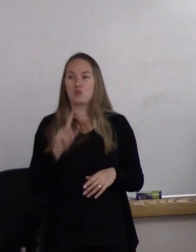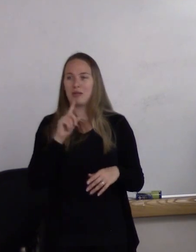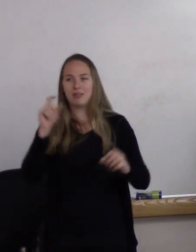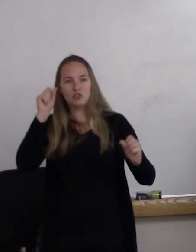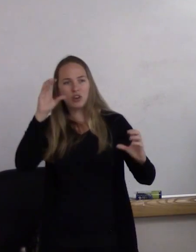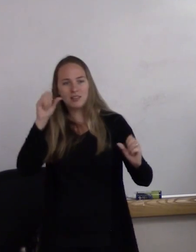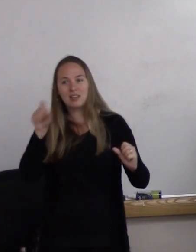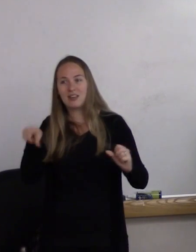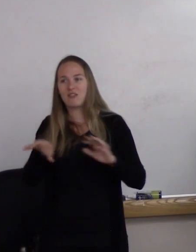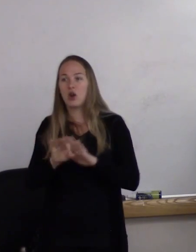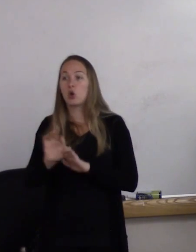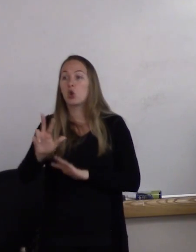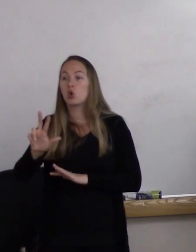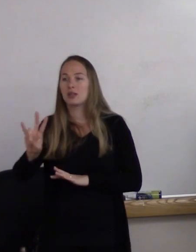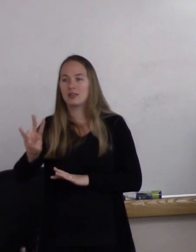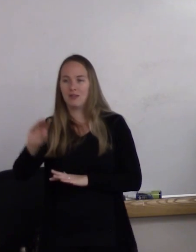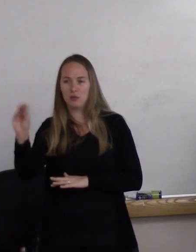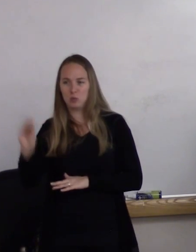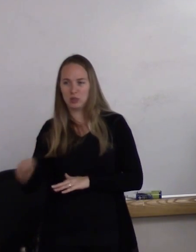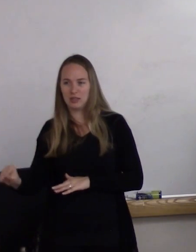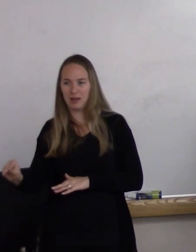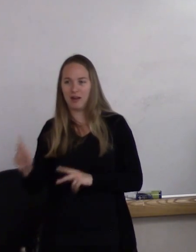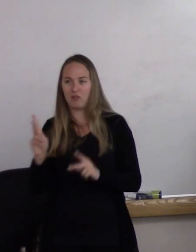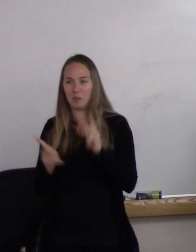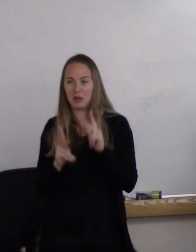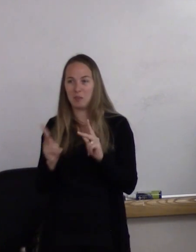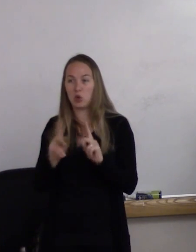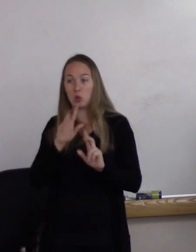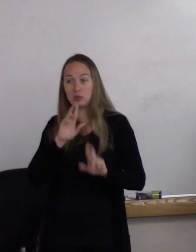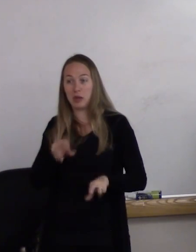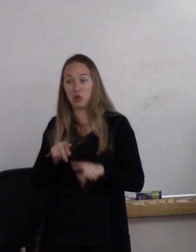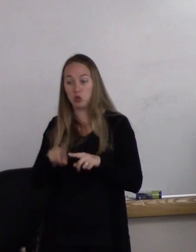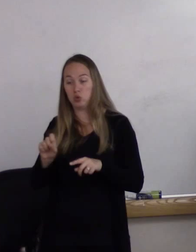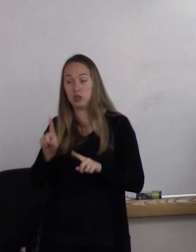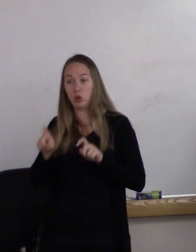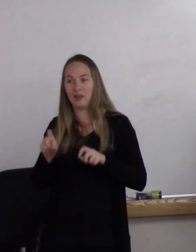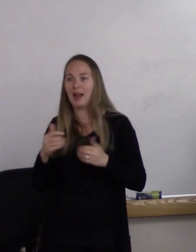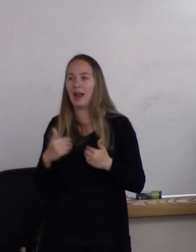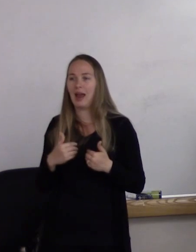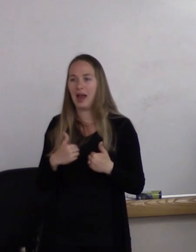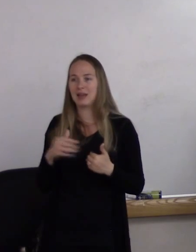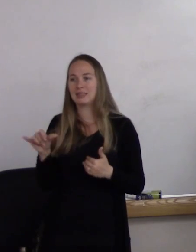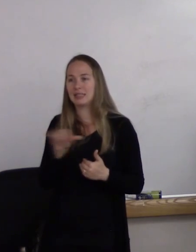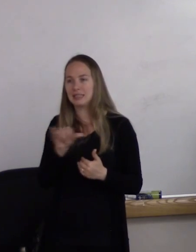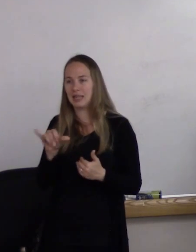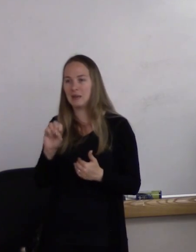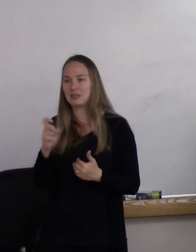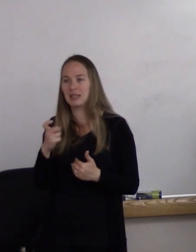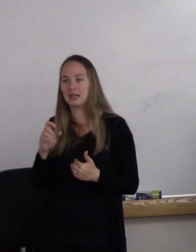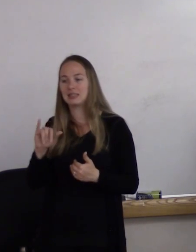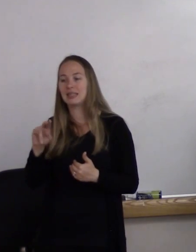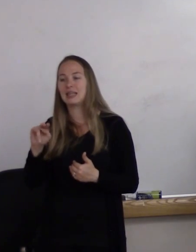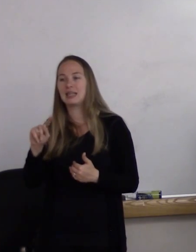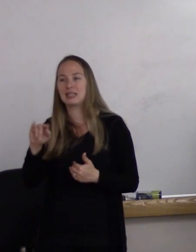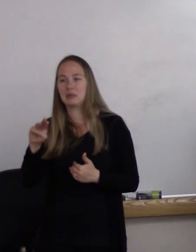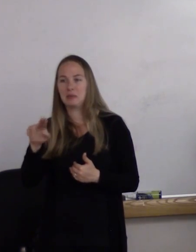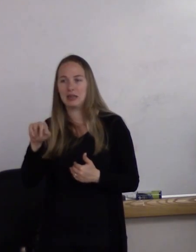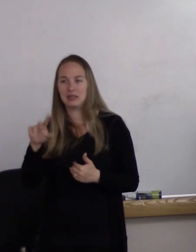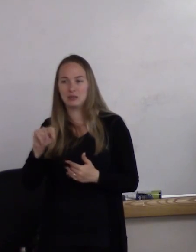he found that 37% of the people that responded to the survey had had a same-sex intimate relationship. So even the definition